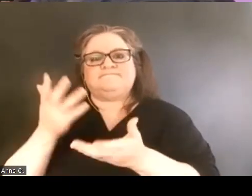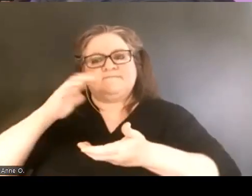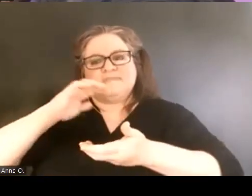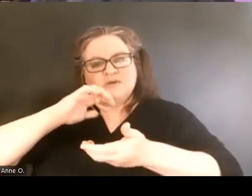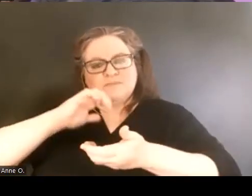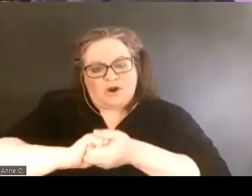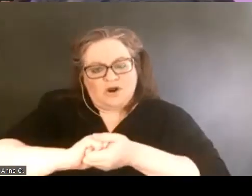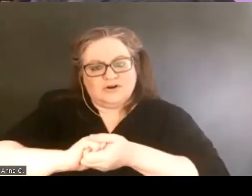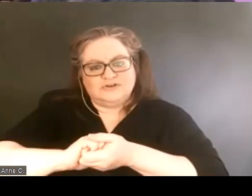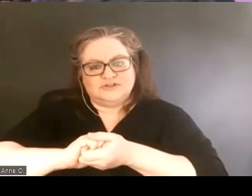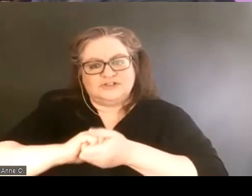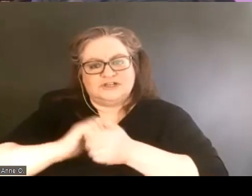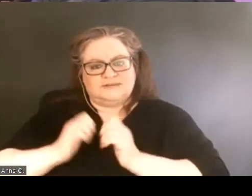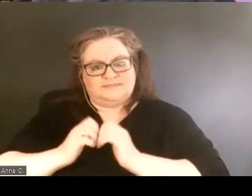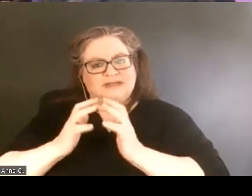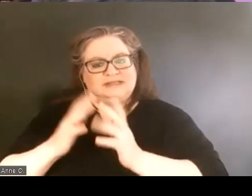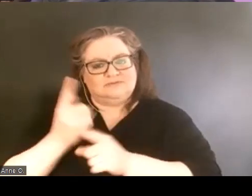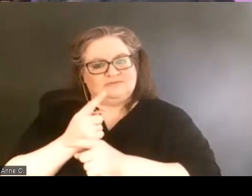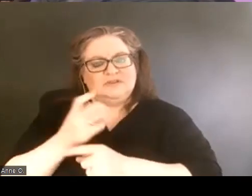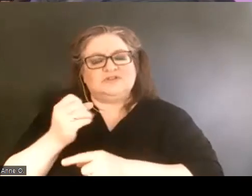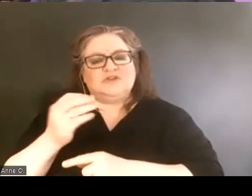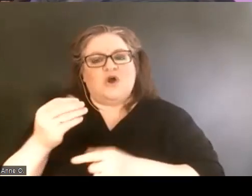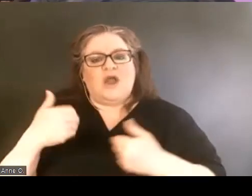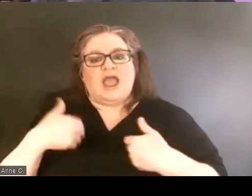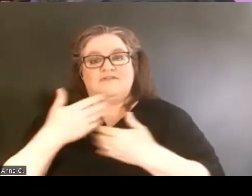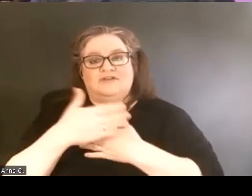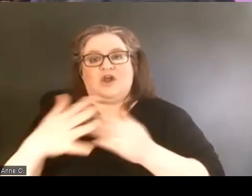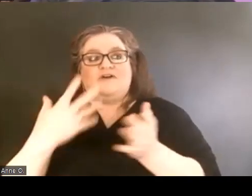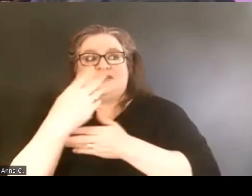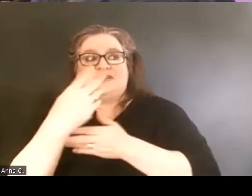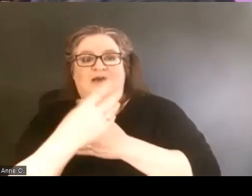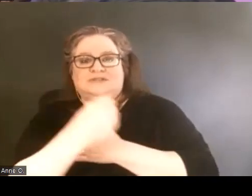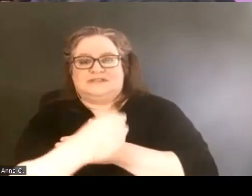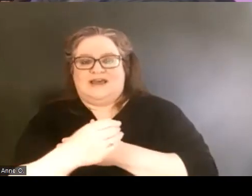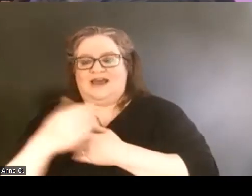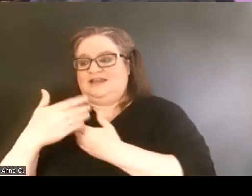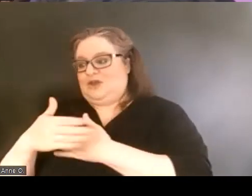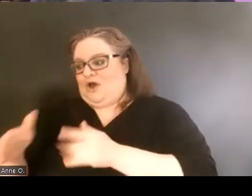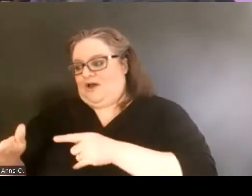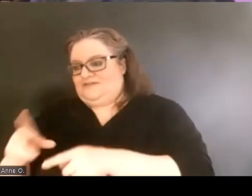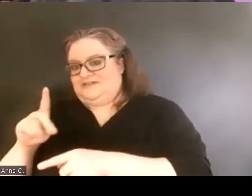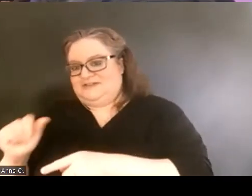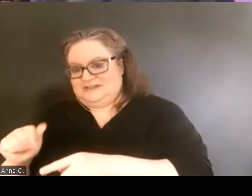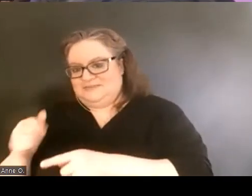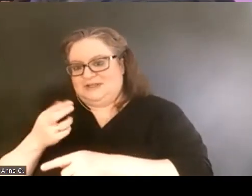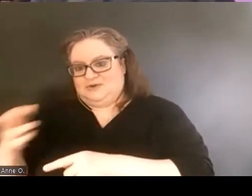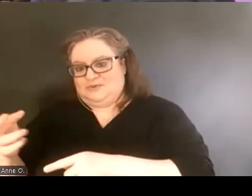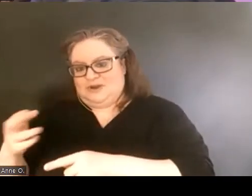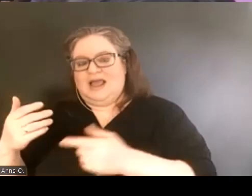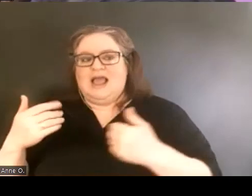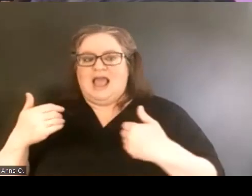So having offices outside of Office of Disability Resources, really have enough buy-in to where they would work